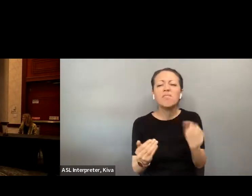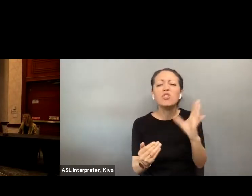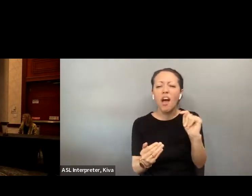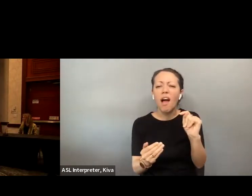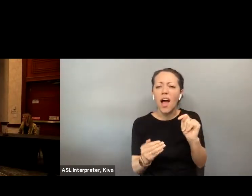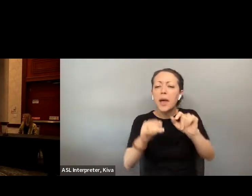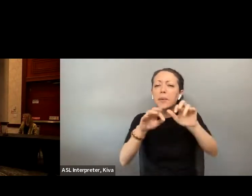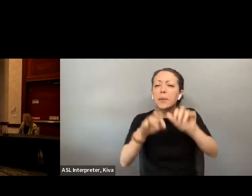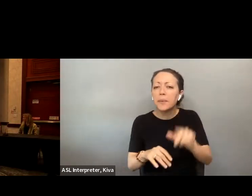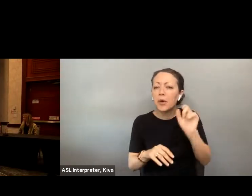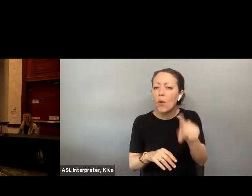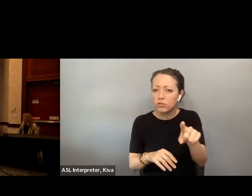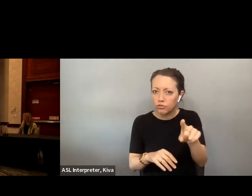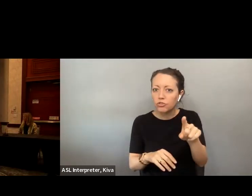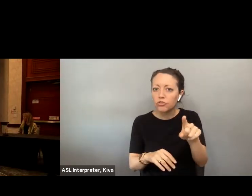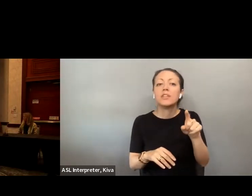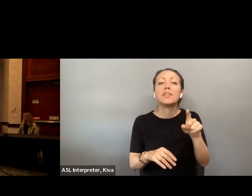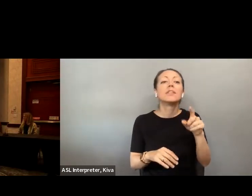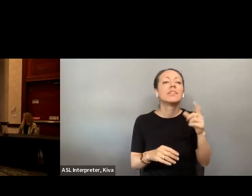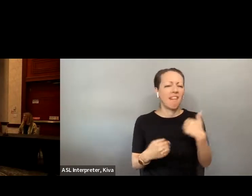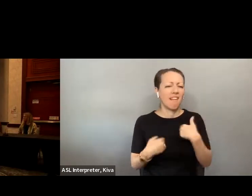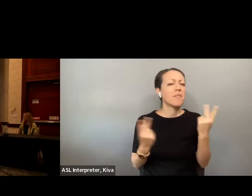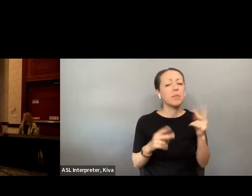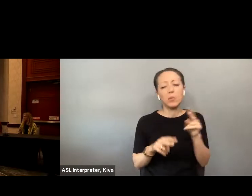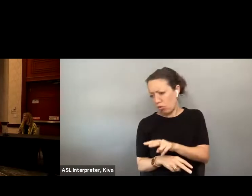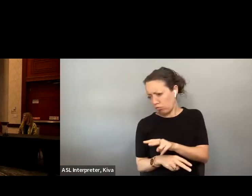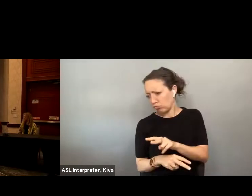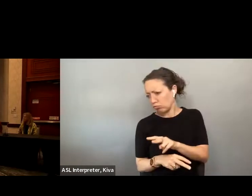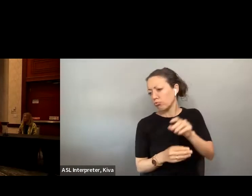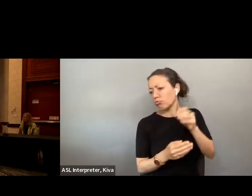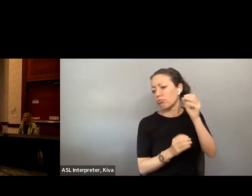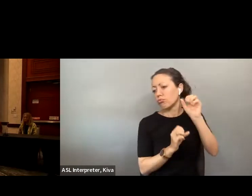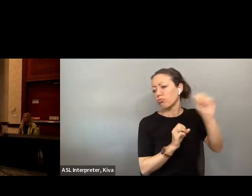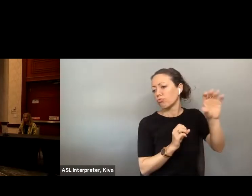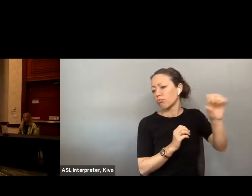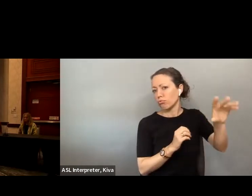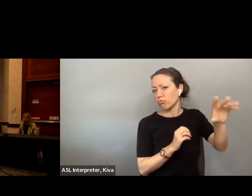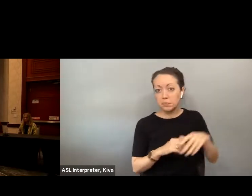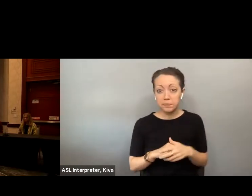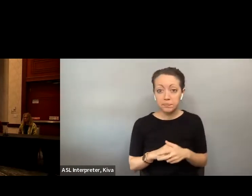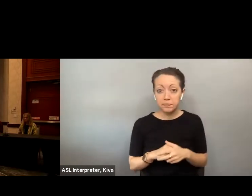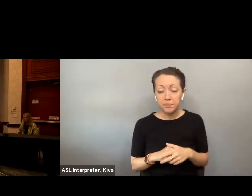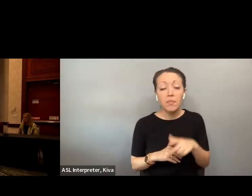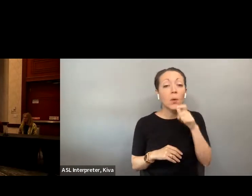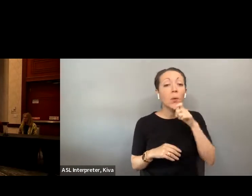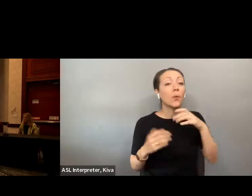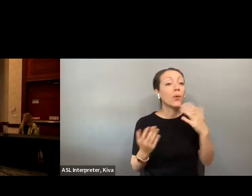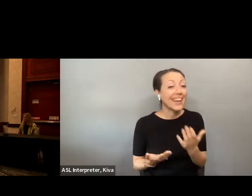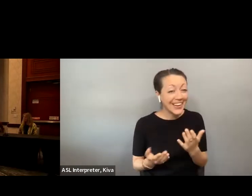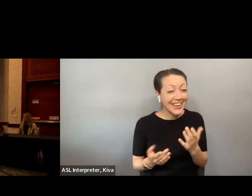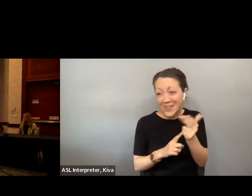asking a question please just simply raise your hand. If you are attending virtually you can add your questions to the chat Asking a question, Please just simply raise your hand. If you're attending virtually, you can add your questions to the chat and our chat monitors will relay the questions to us for those of you who are here?